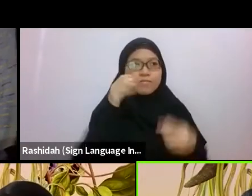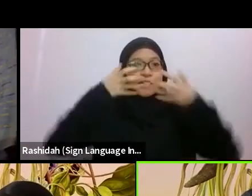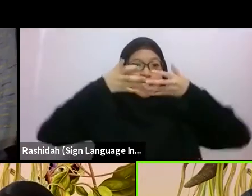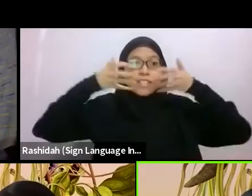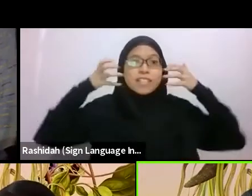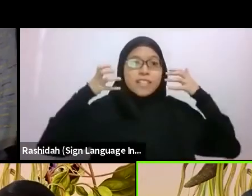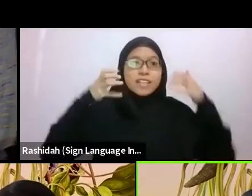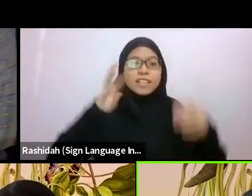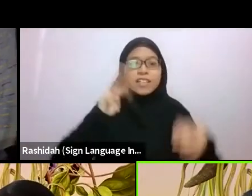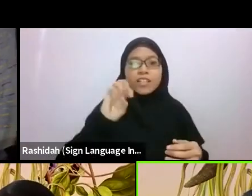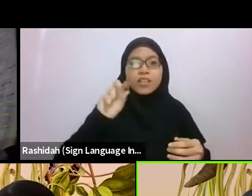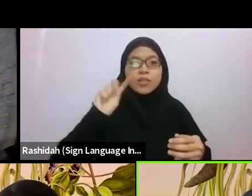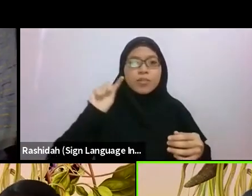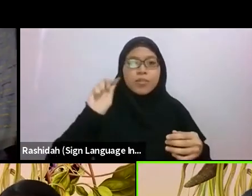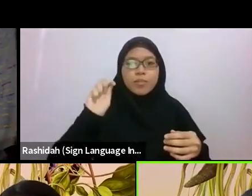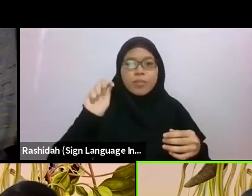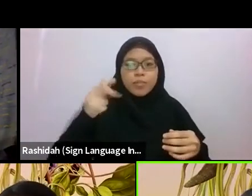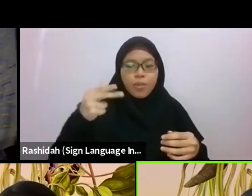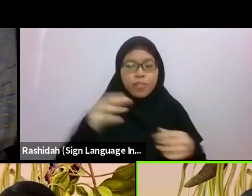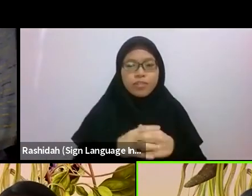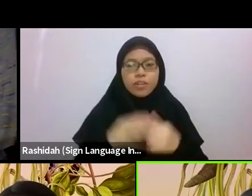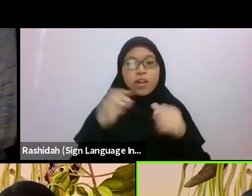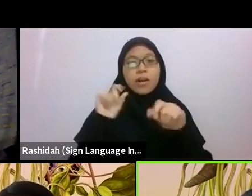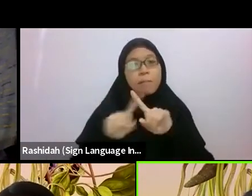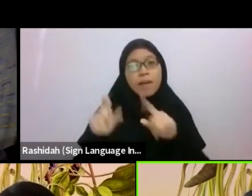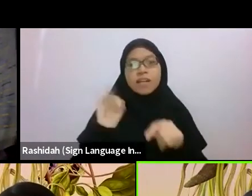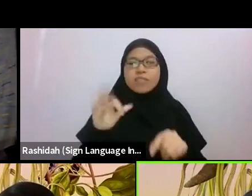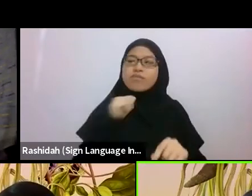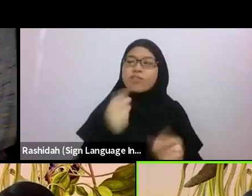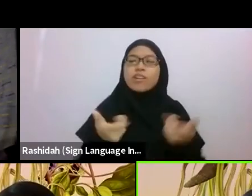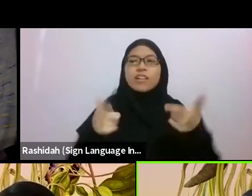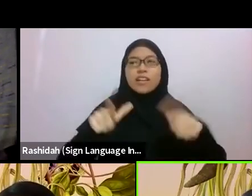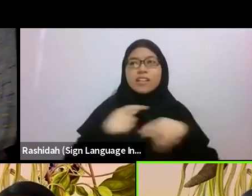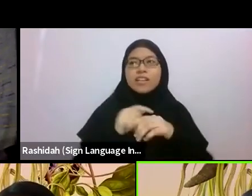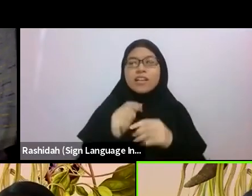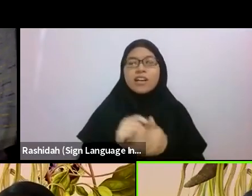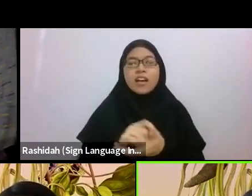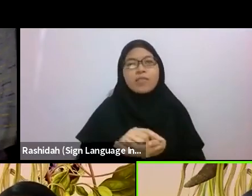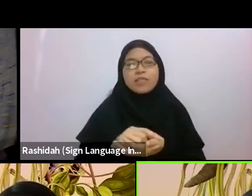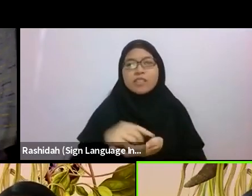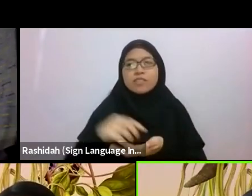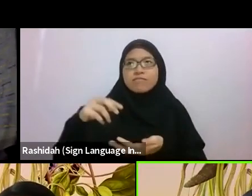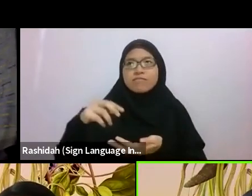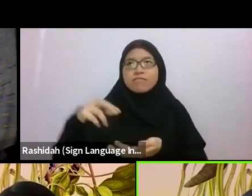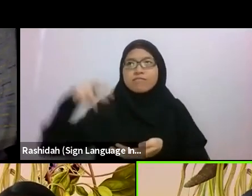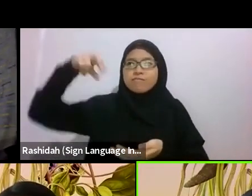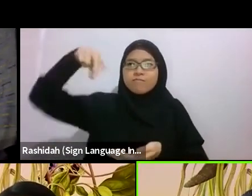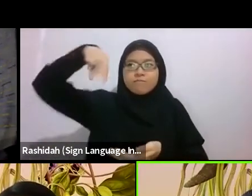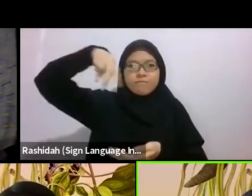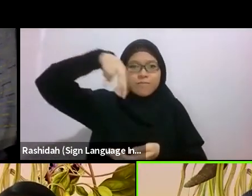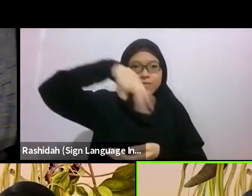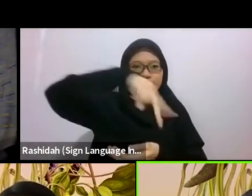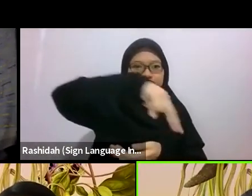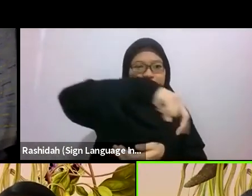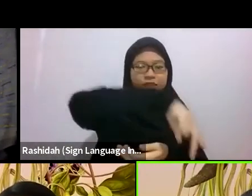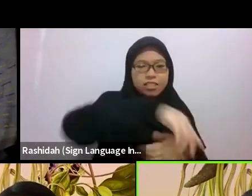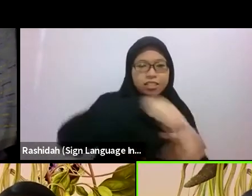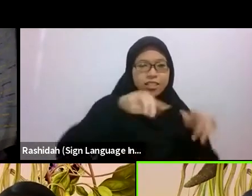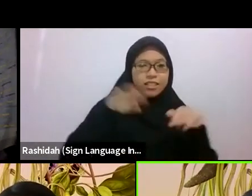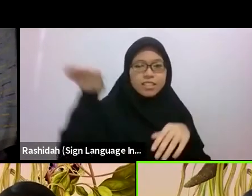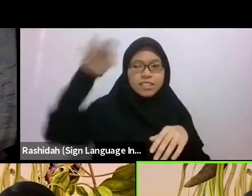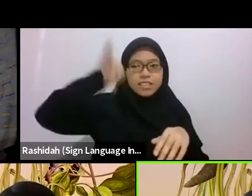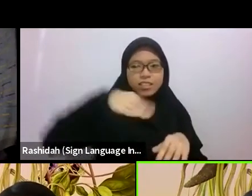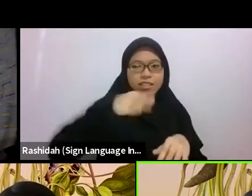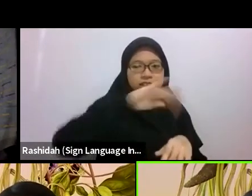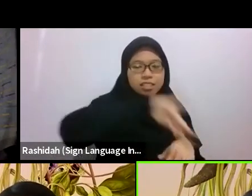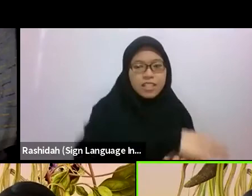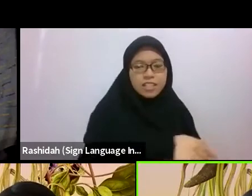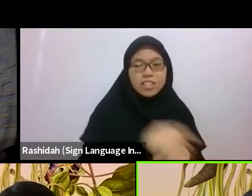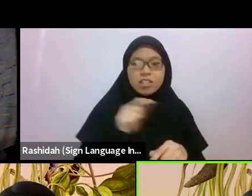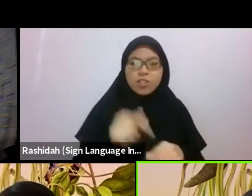walk past the lift landing on the ground floor, towards the pillars at the void deck, phone booth to the left, letter boxes somewhere nearby.